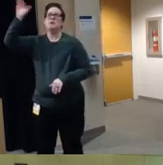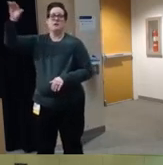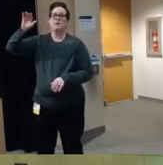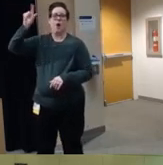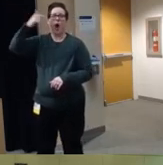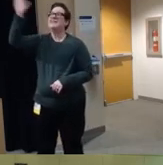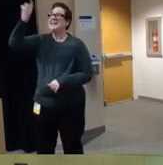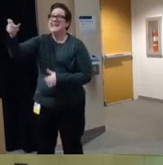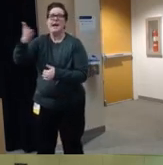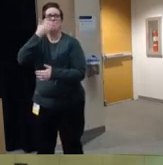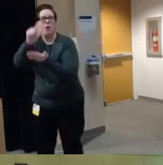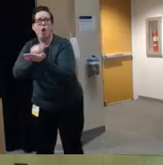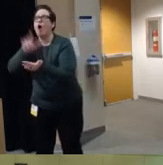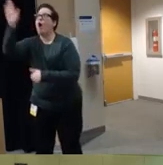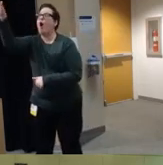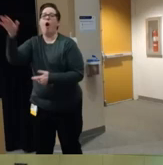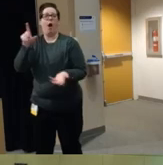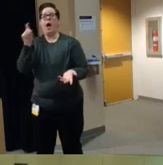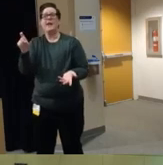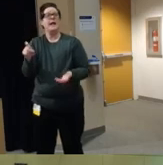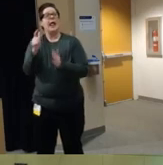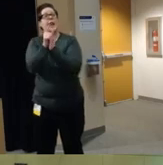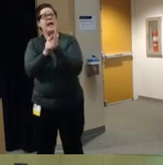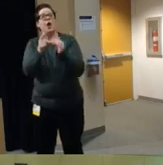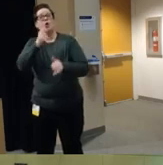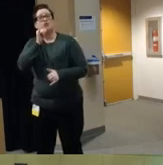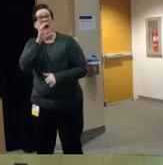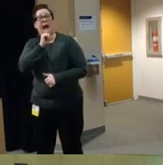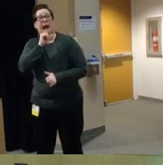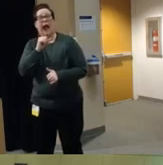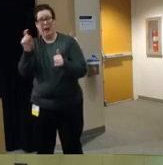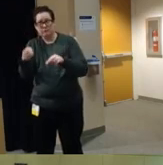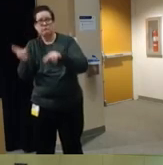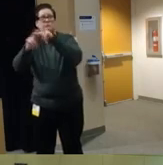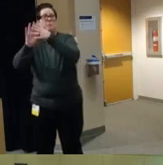um they lobbied for raising the legal drinking age in the US to 21 um and there was tremendous push